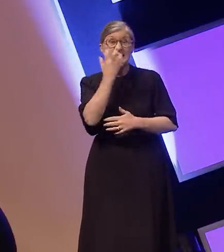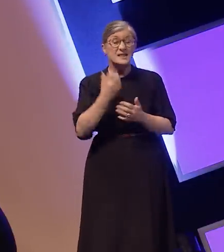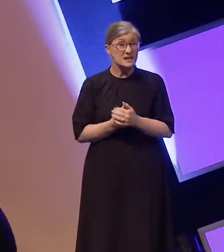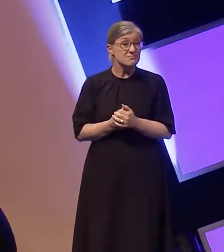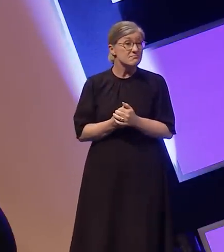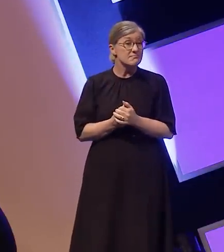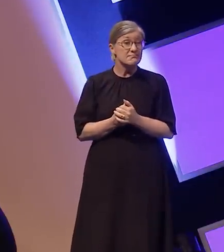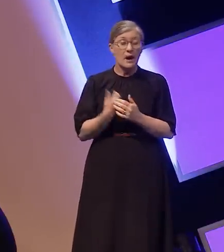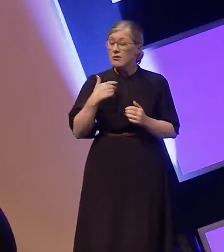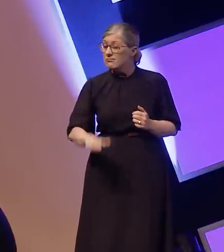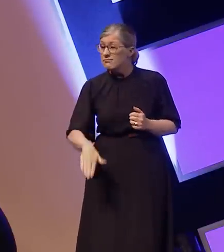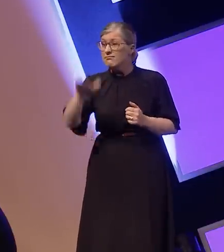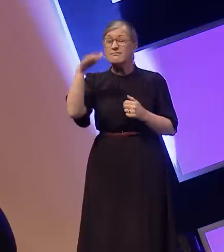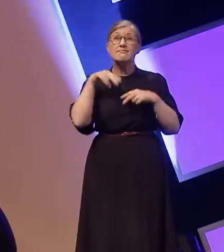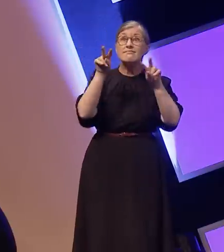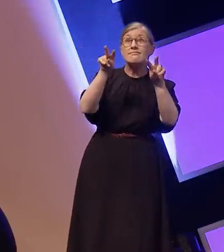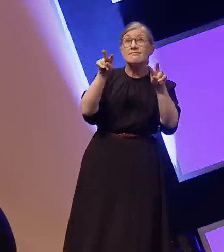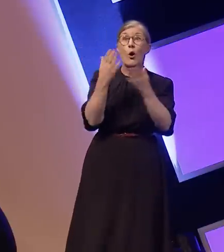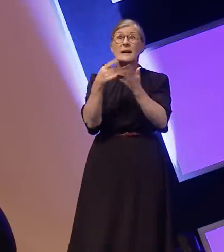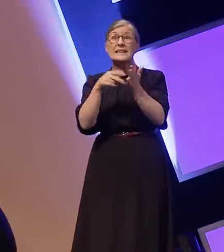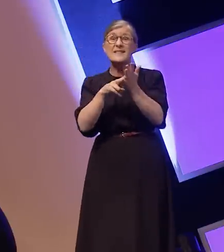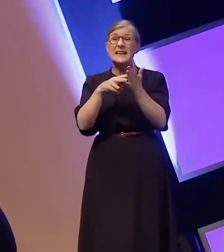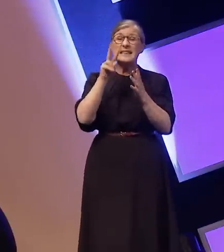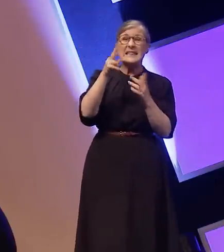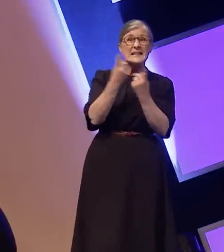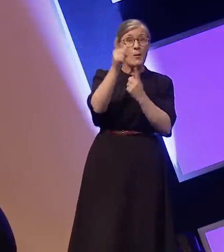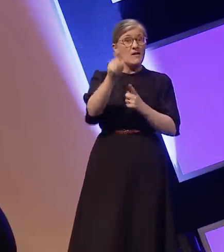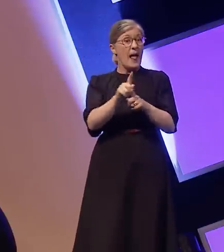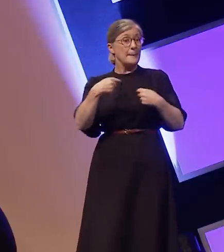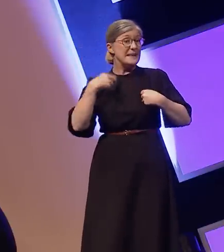I grew up never seen anyone like me on telly but I fell in love with it and